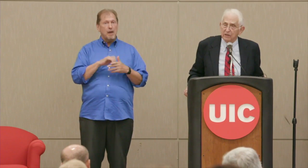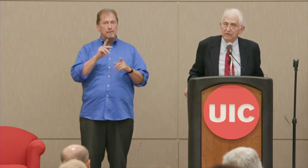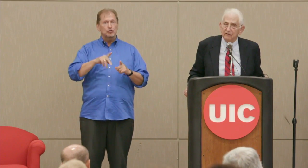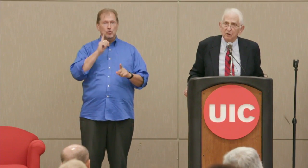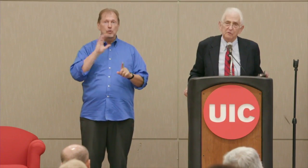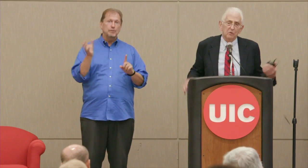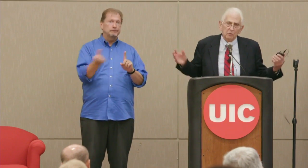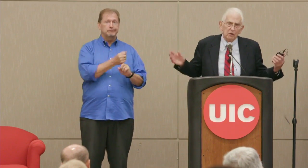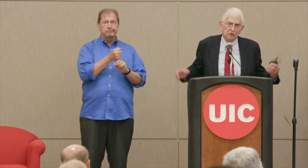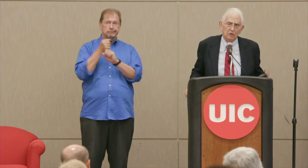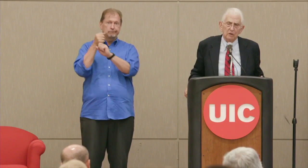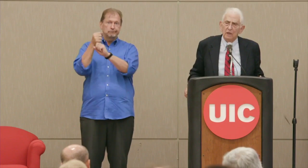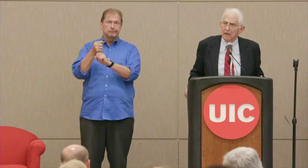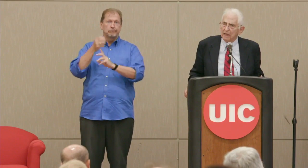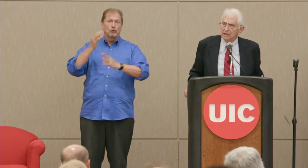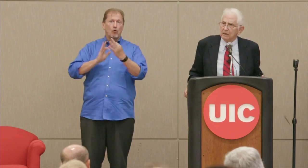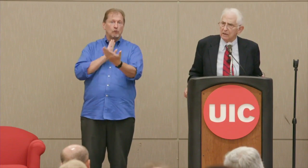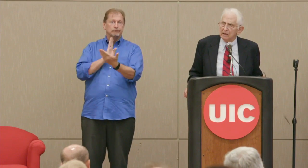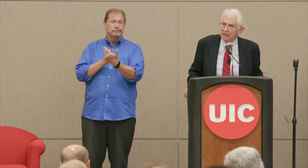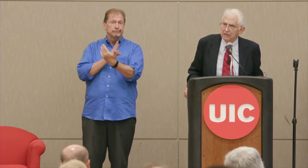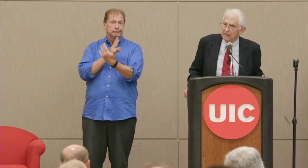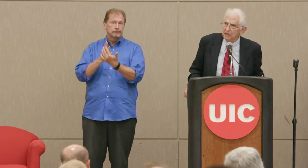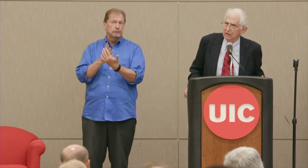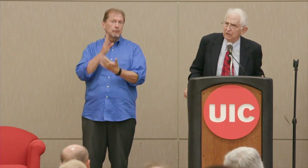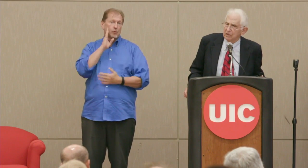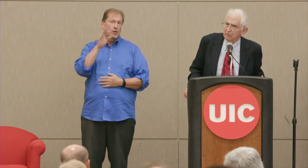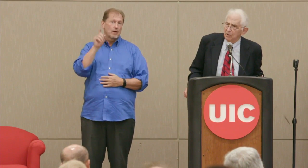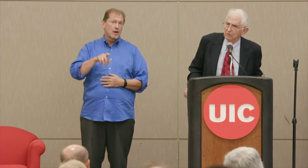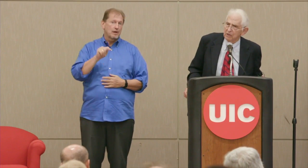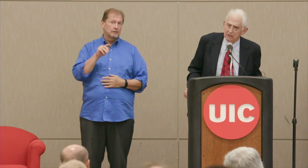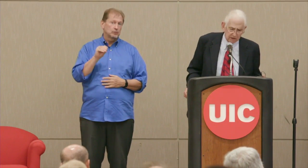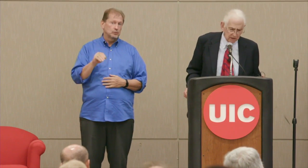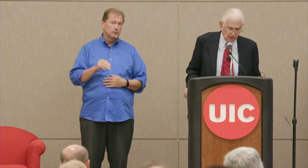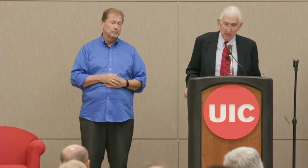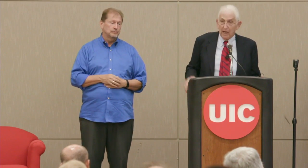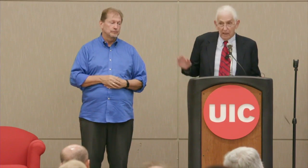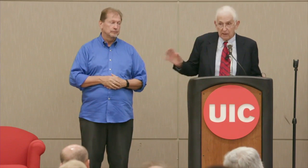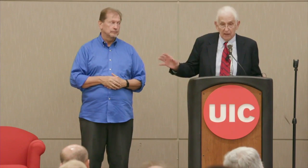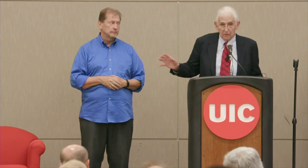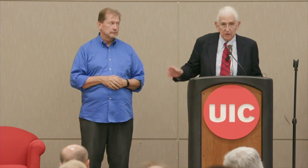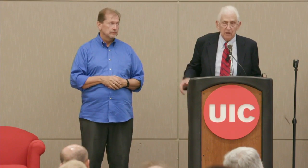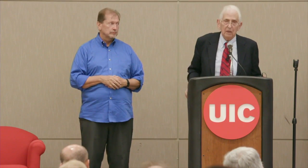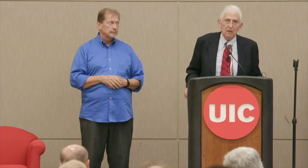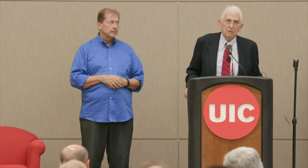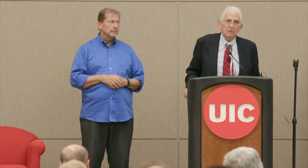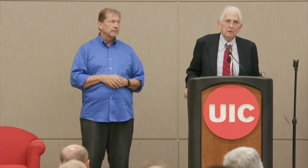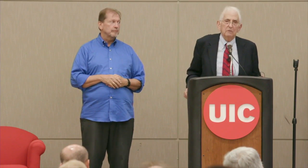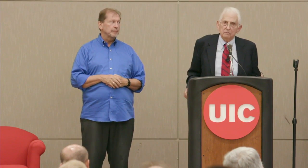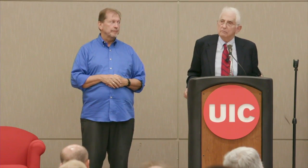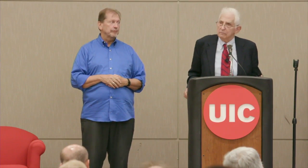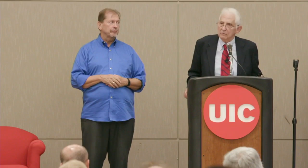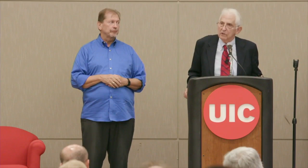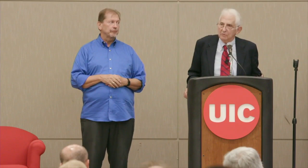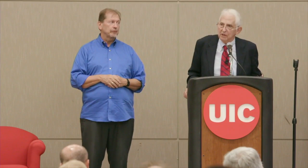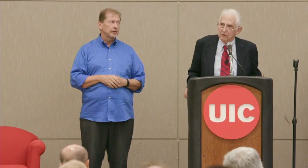life in prison, or worse, or assassination under some circumstances, as I was subject